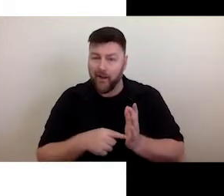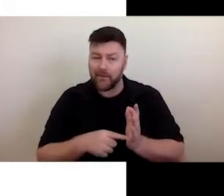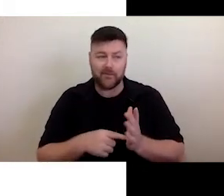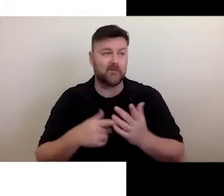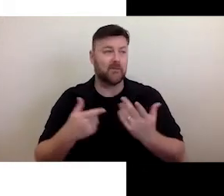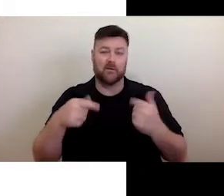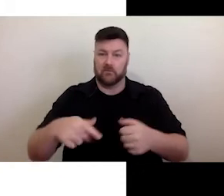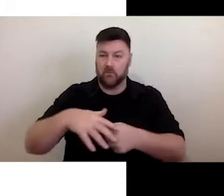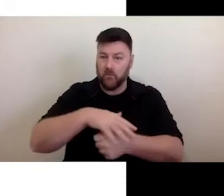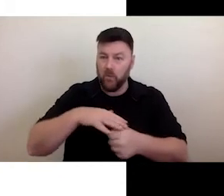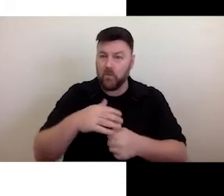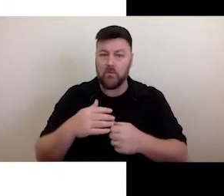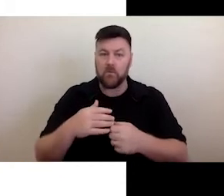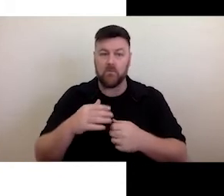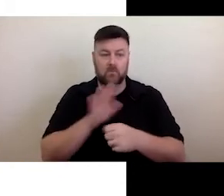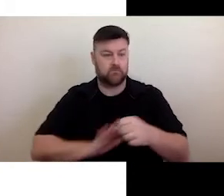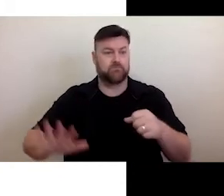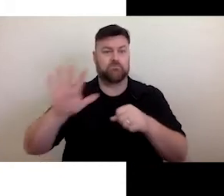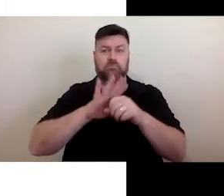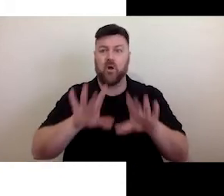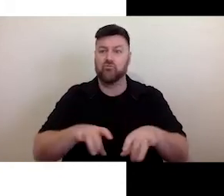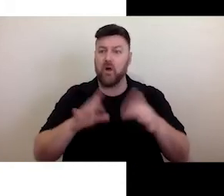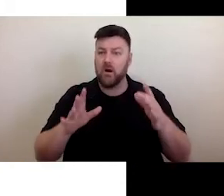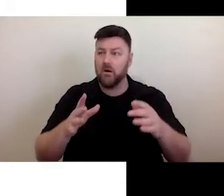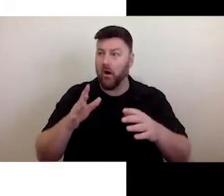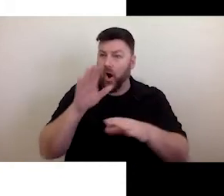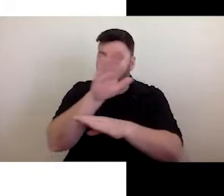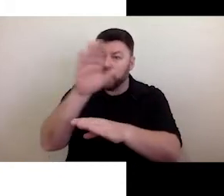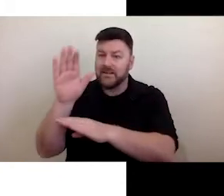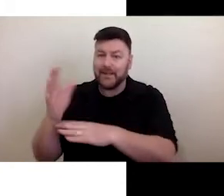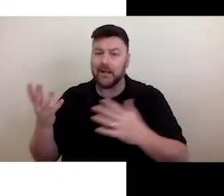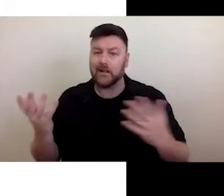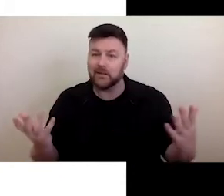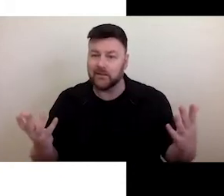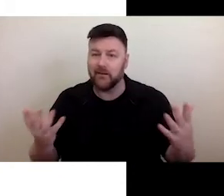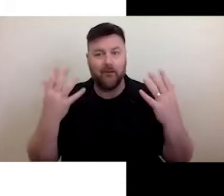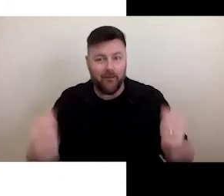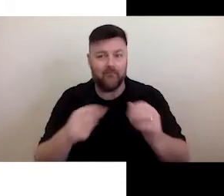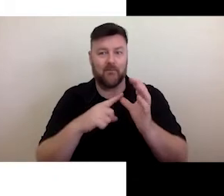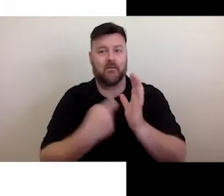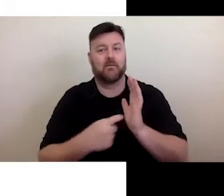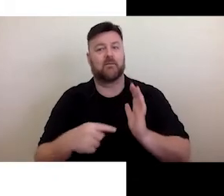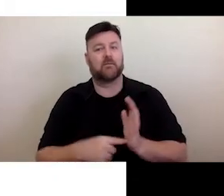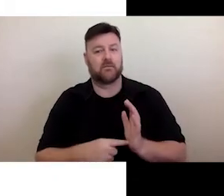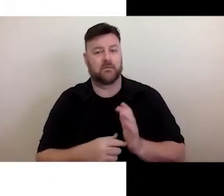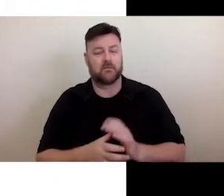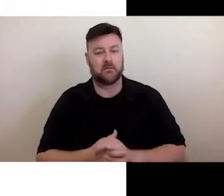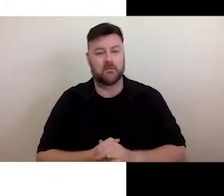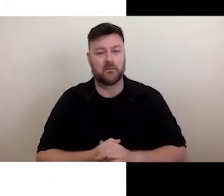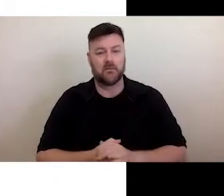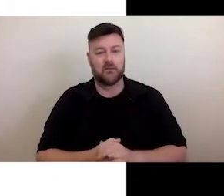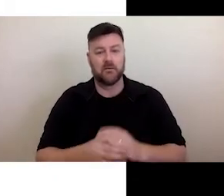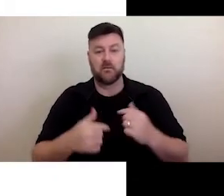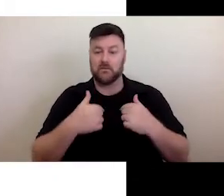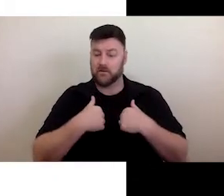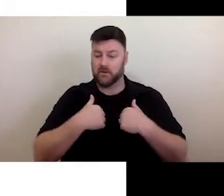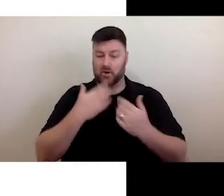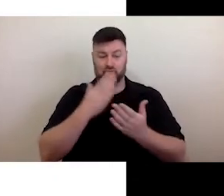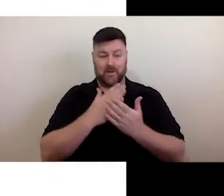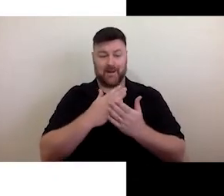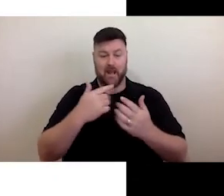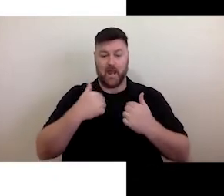internationally in access and inclusion, and has leaders in the